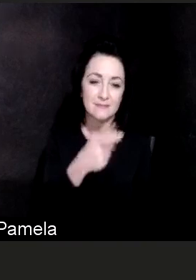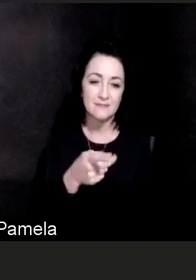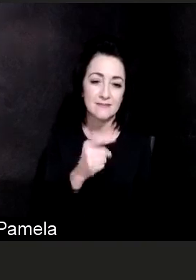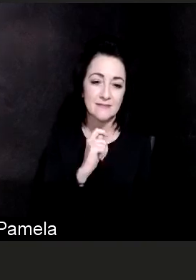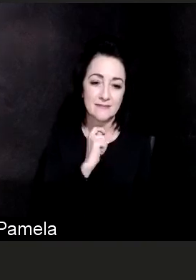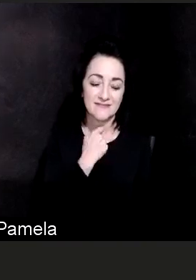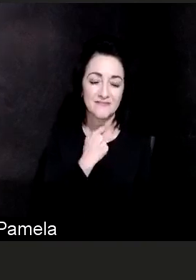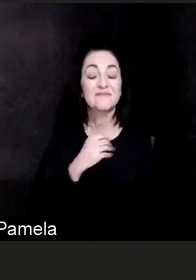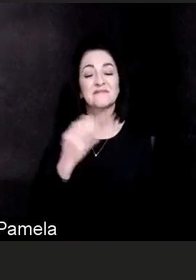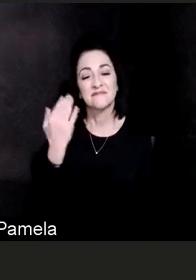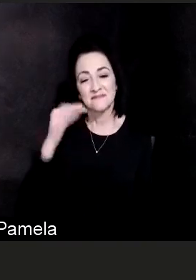What is happening and,